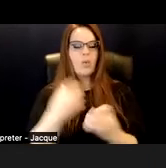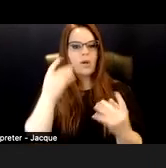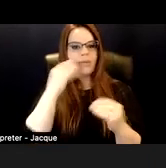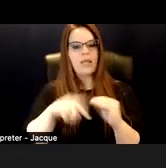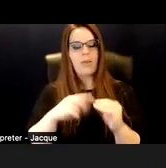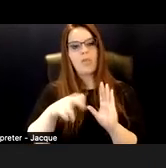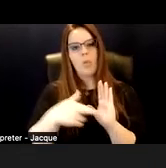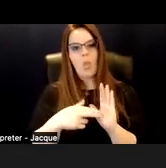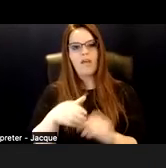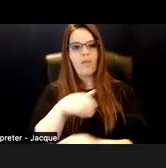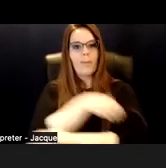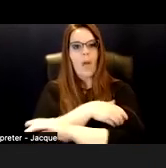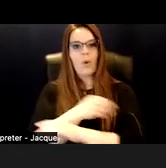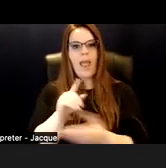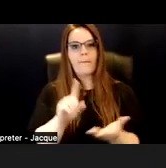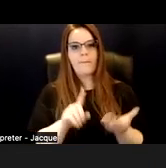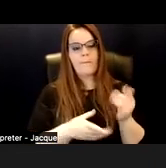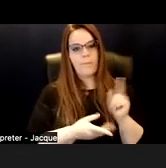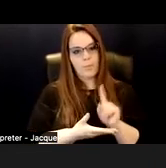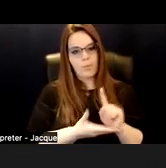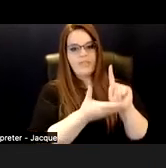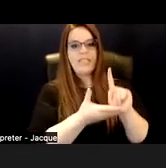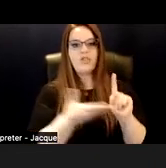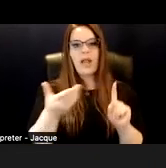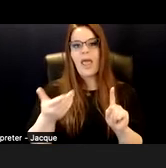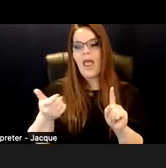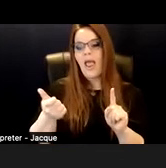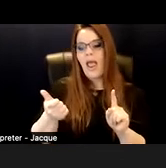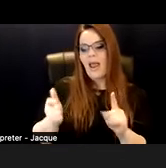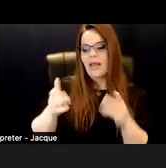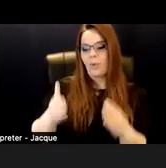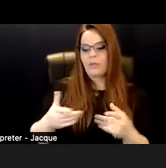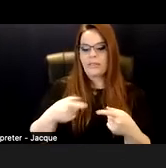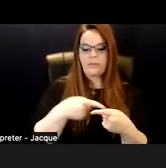in any individual person's intersections of identities and especially in our own when we